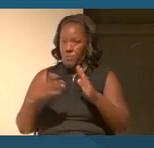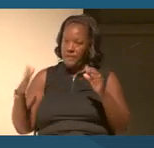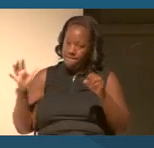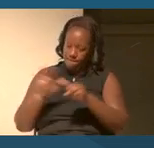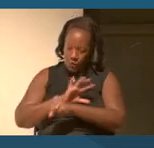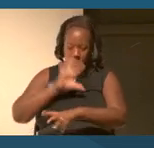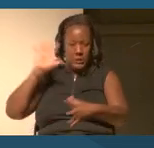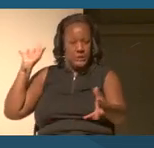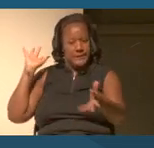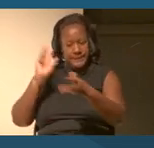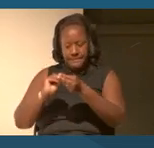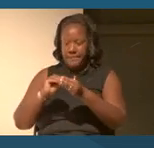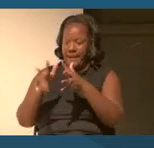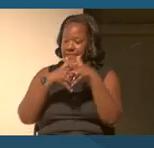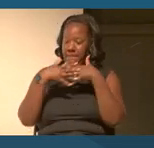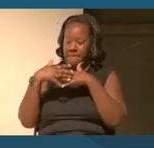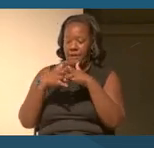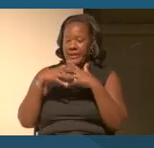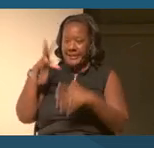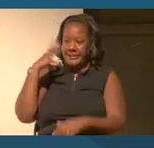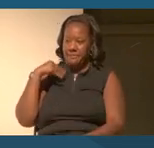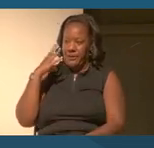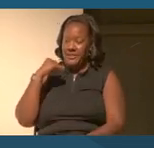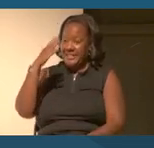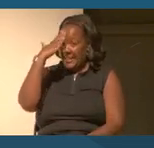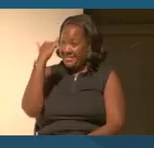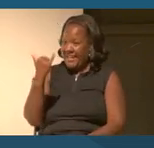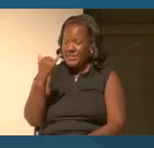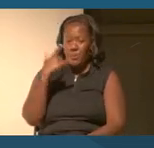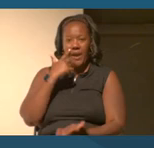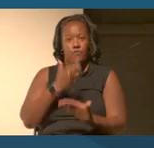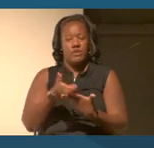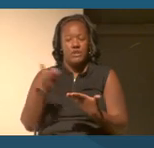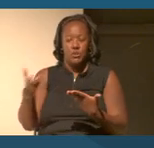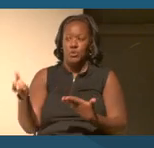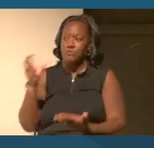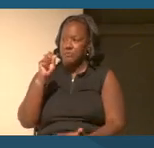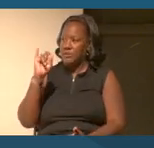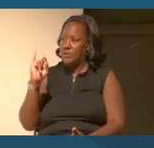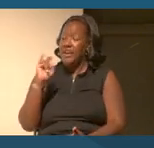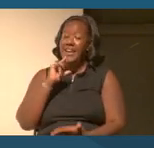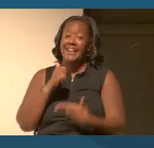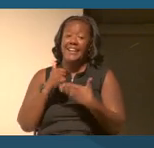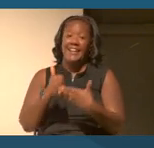why Smithsonian resources from the Smithsonian can help to counter some of those things.